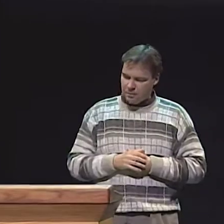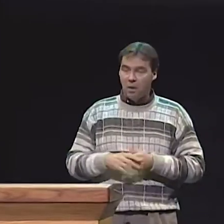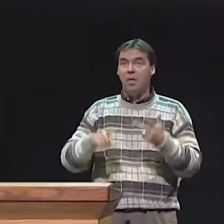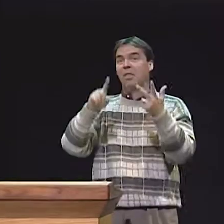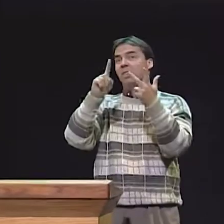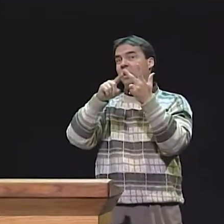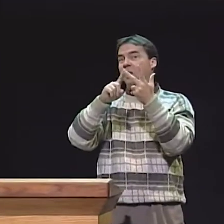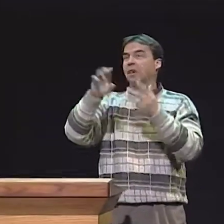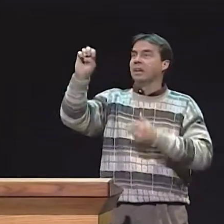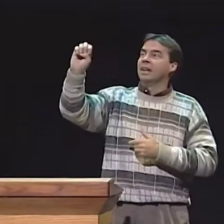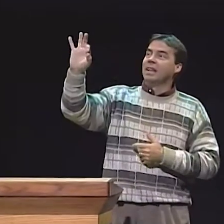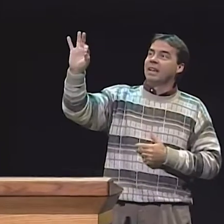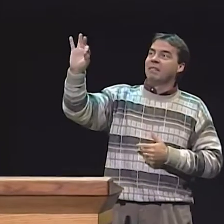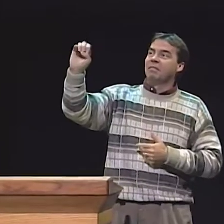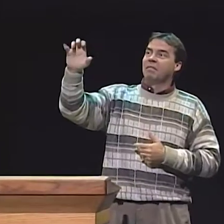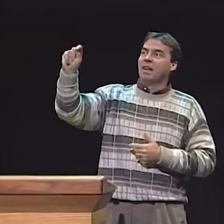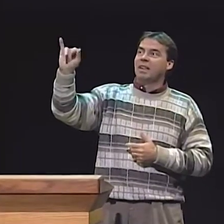THE SIGN LANGUAGE SERVICES THAT ARE NEEDED?